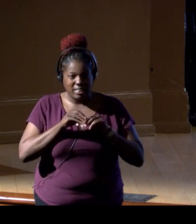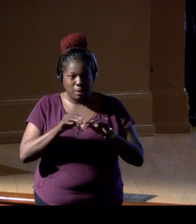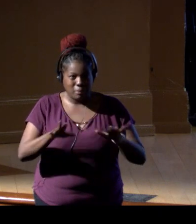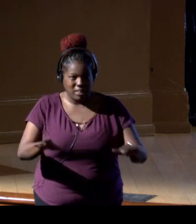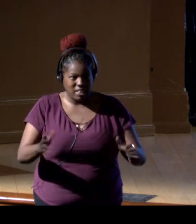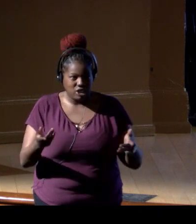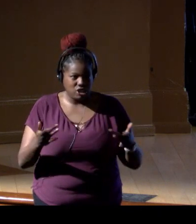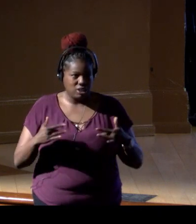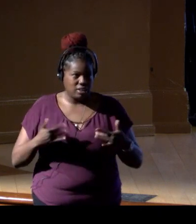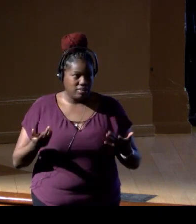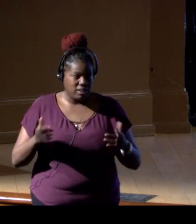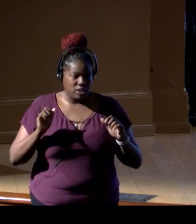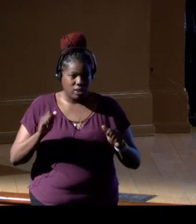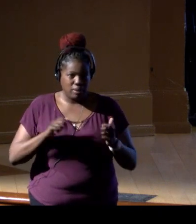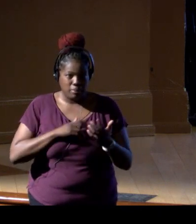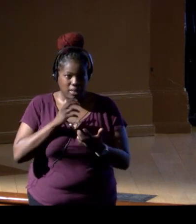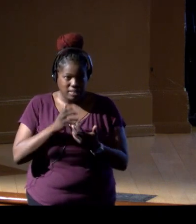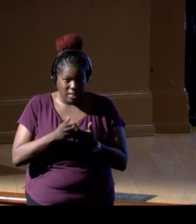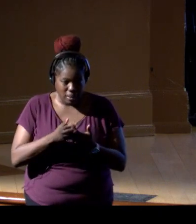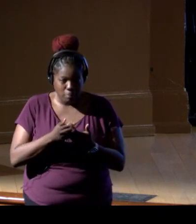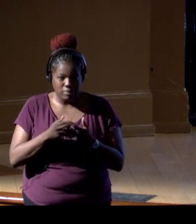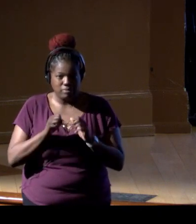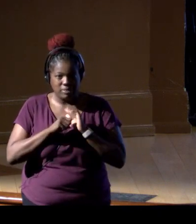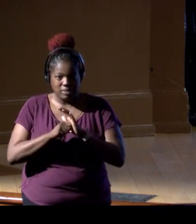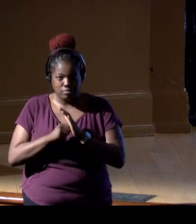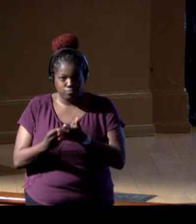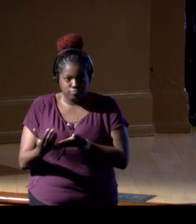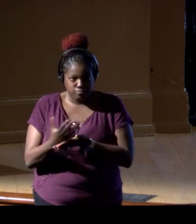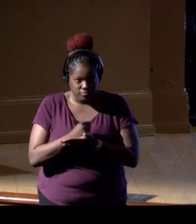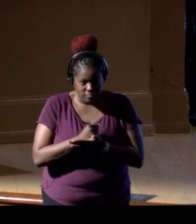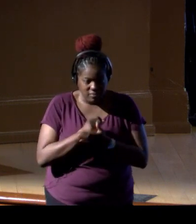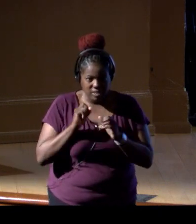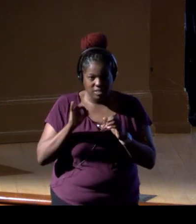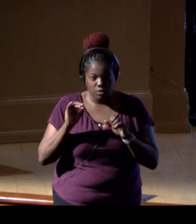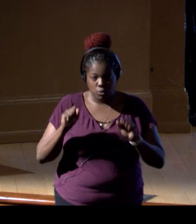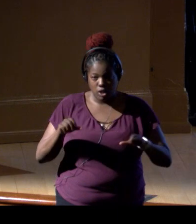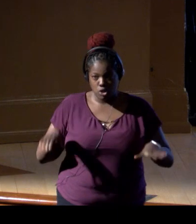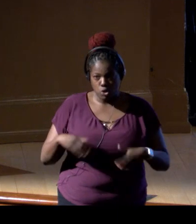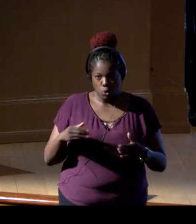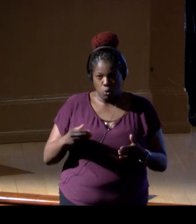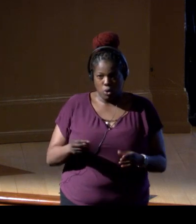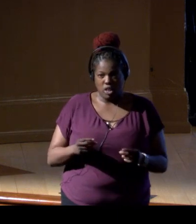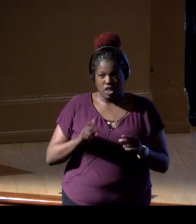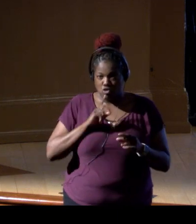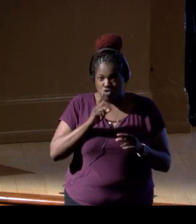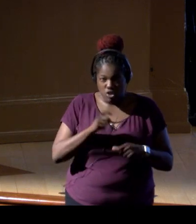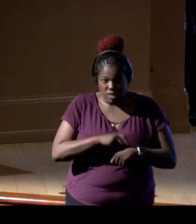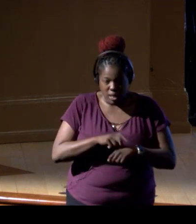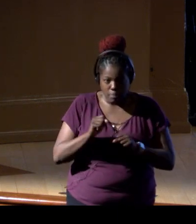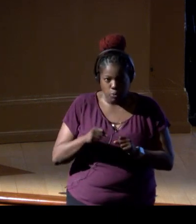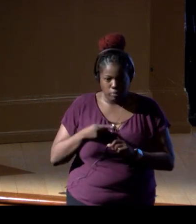There could be adaptive sampling as well if you could do it in near real-time and you could target certain species.